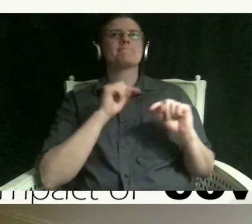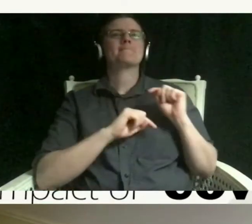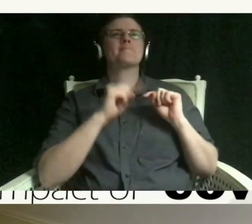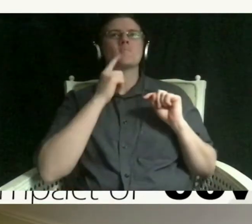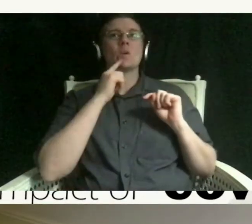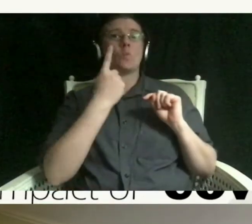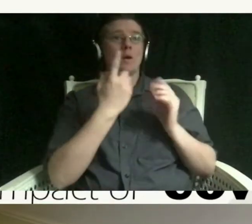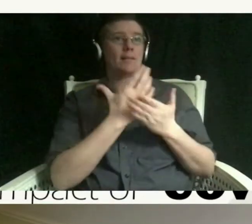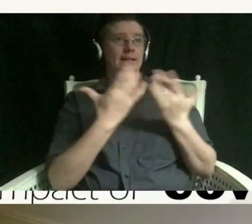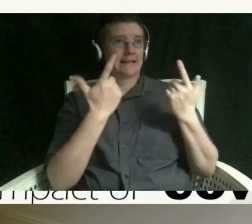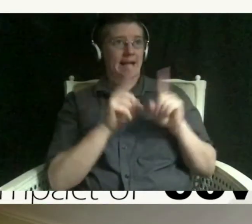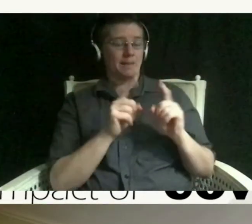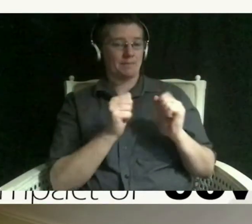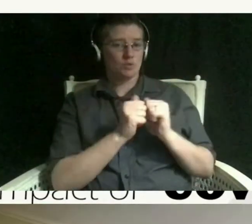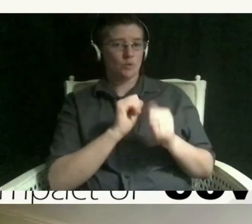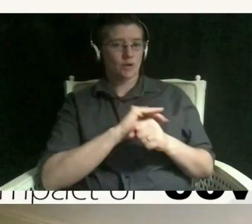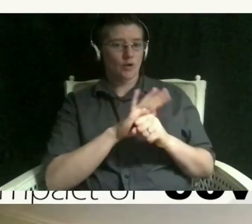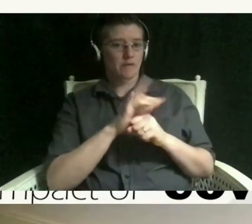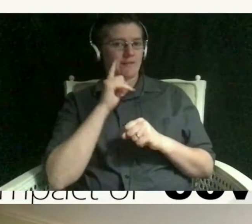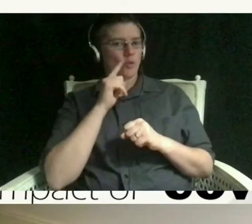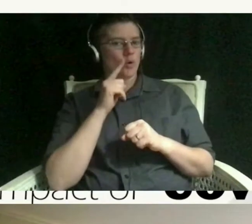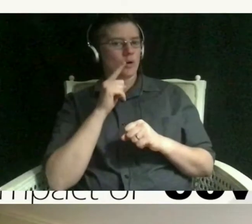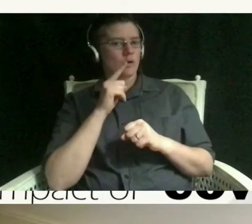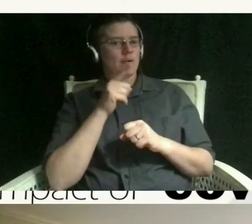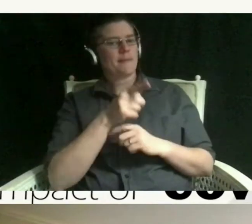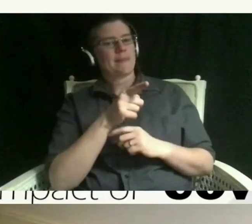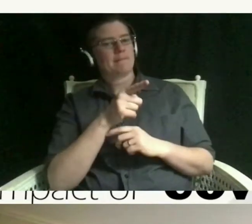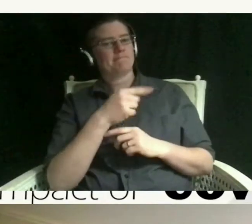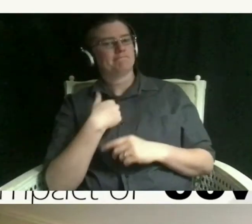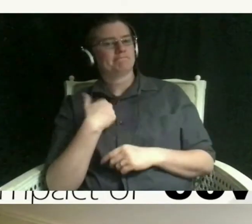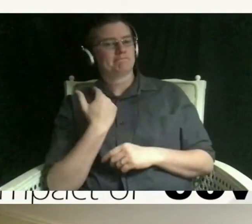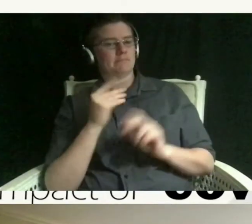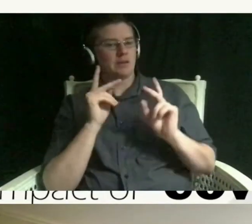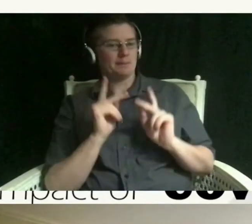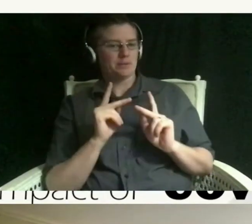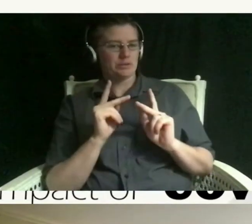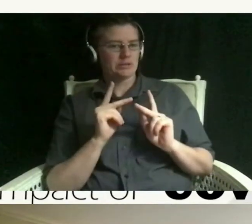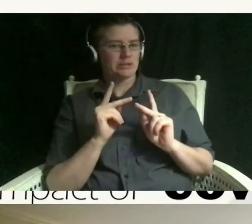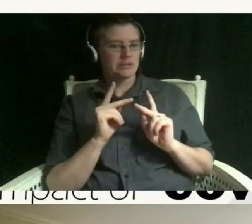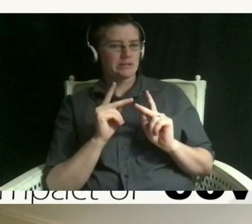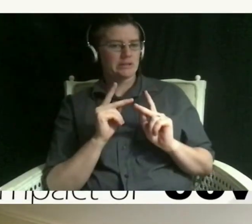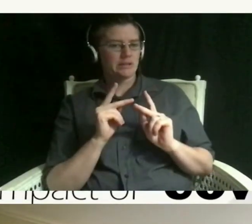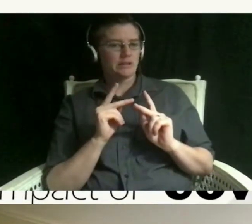in covet and for this young person it's really important to note this is the first major loss